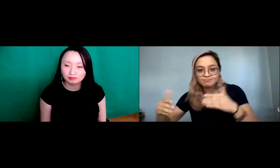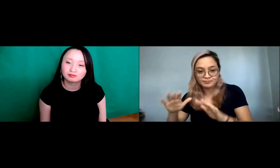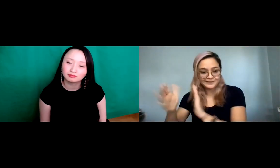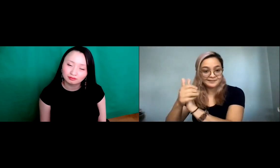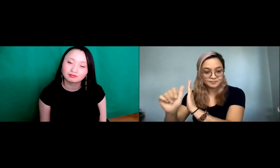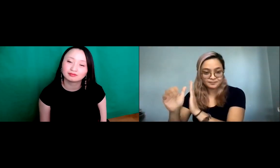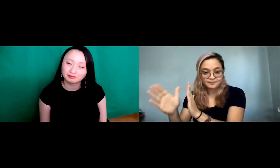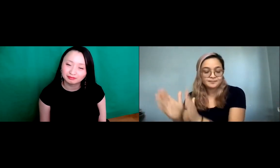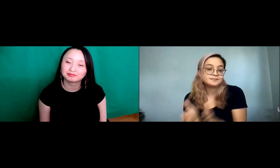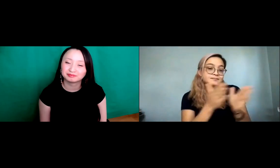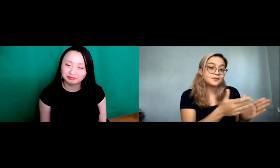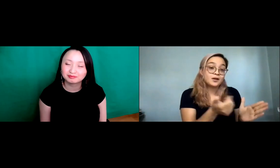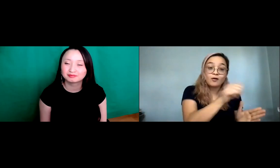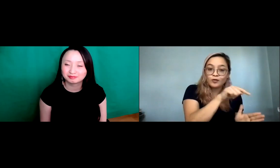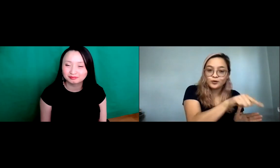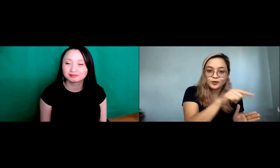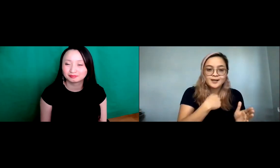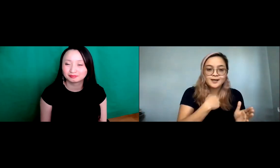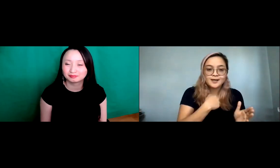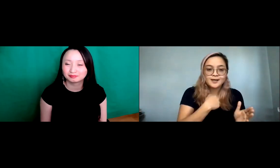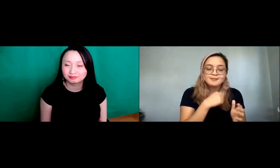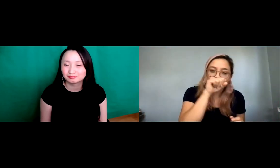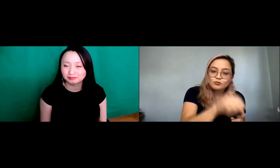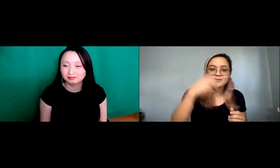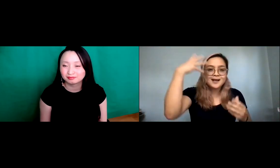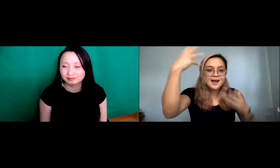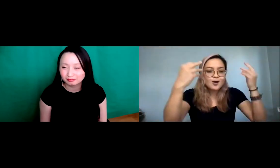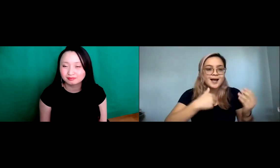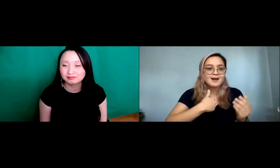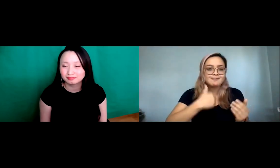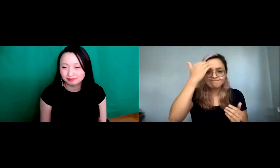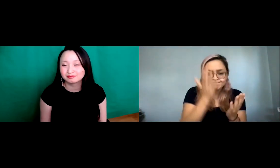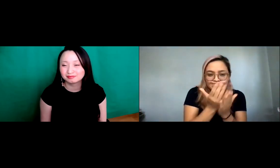and empower those communities that are out there, and then also the other one that I'm